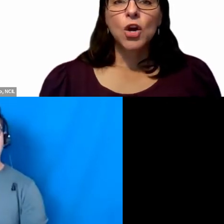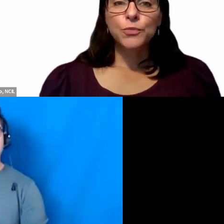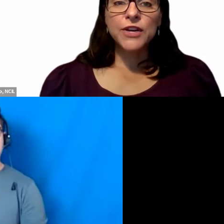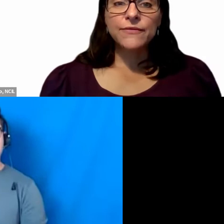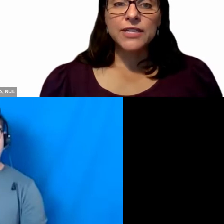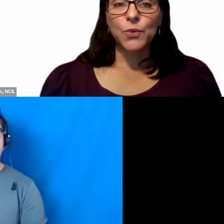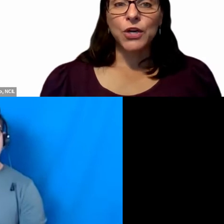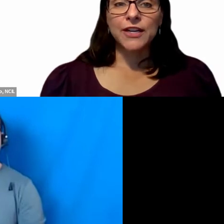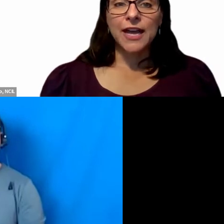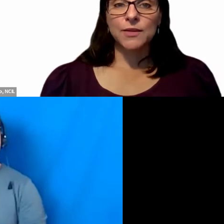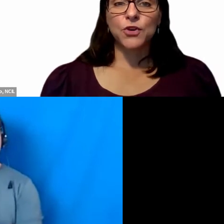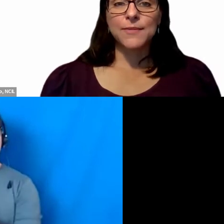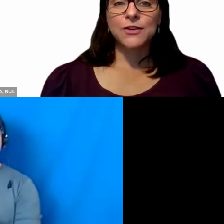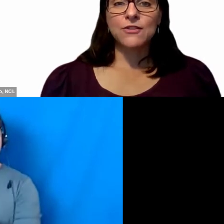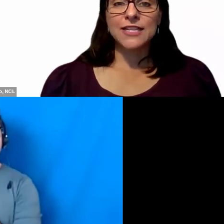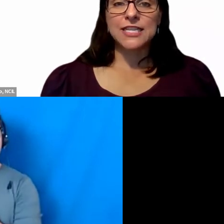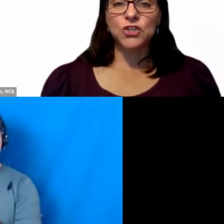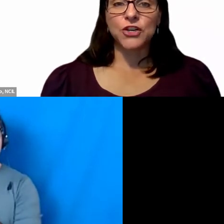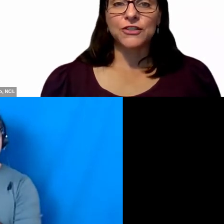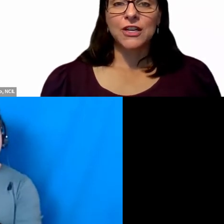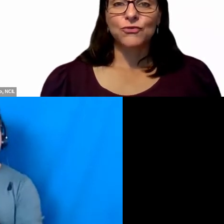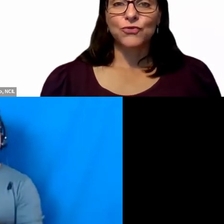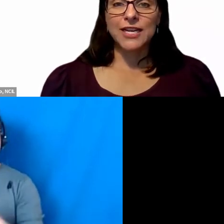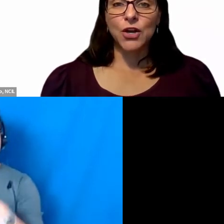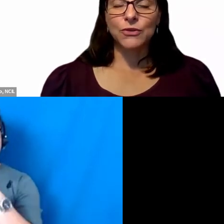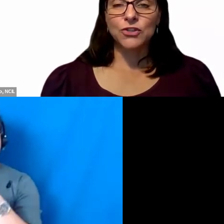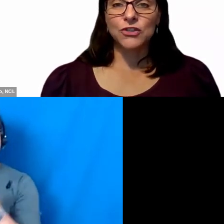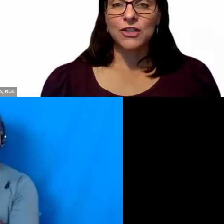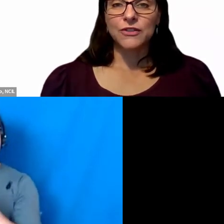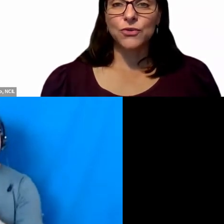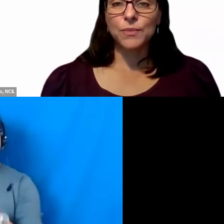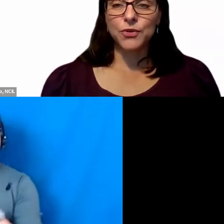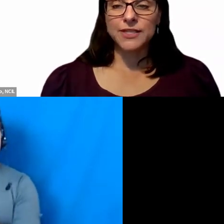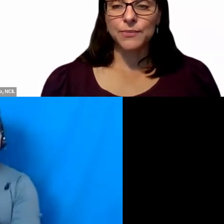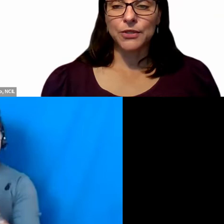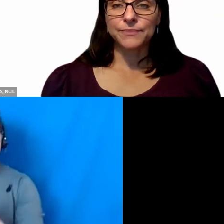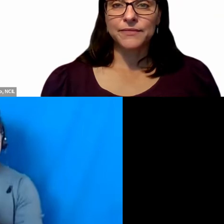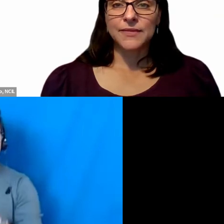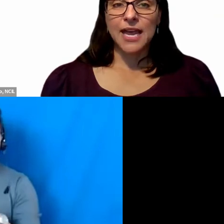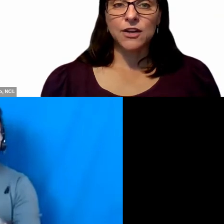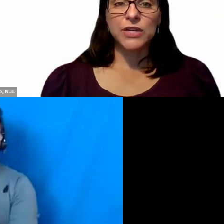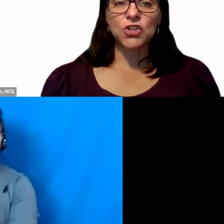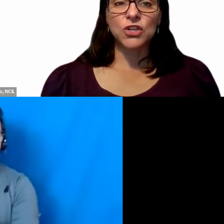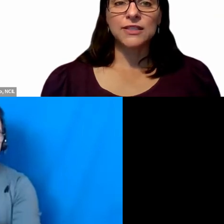Her previous work as a primary grade teacher, reading coach, school principal, and a regional